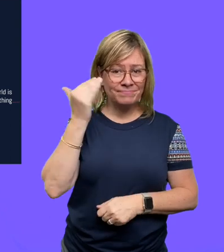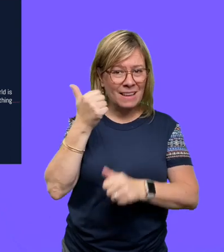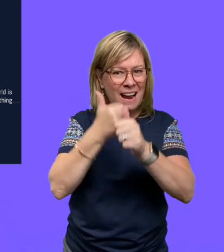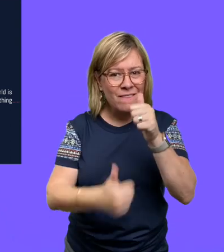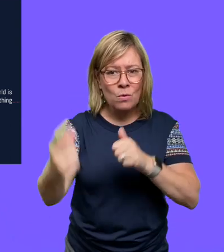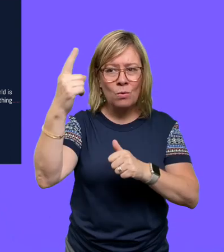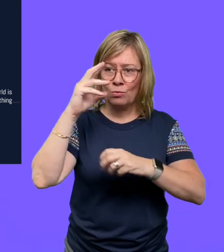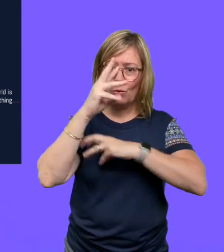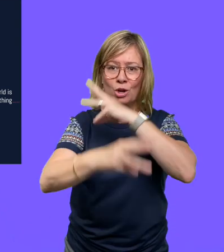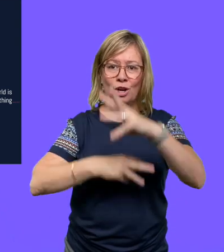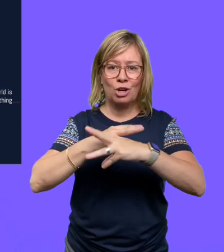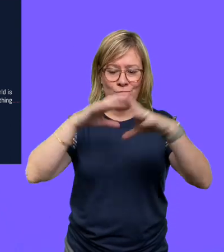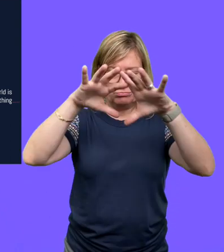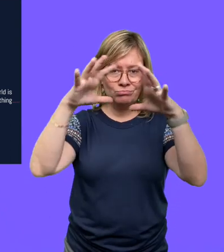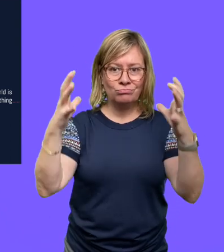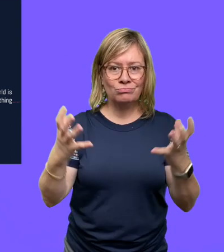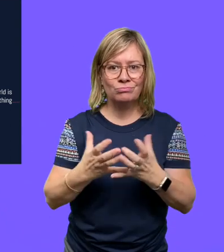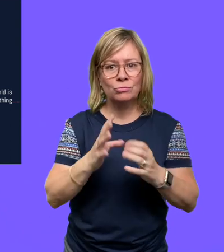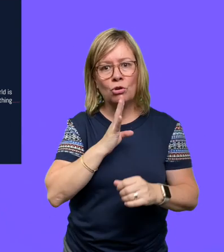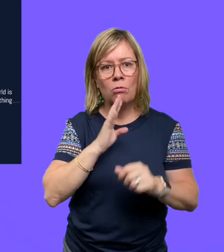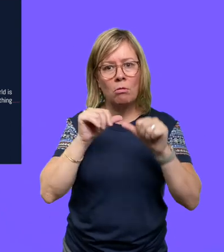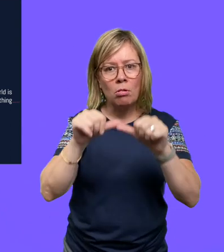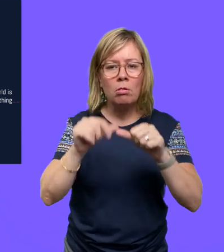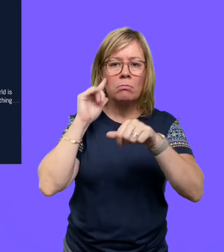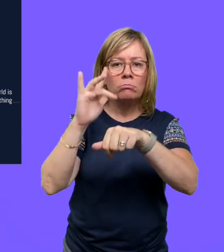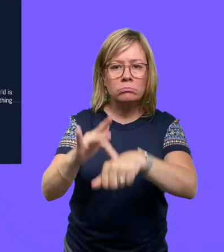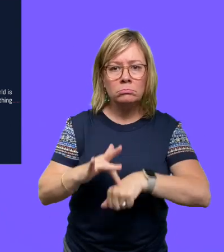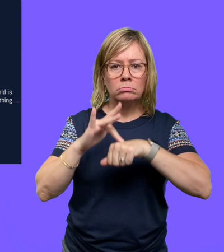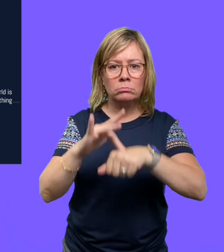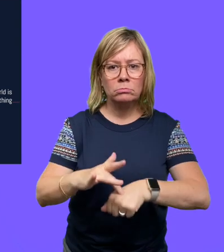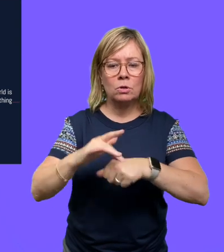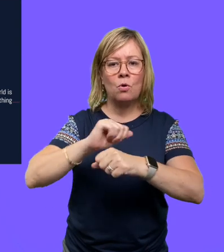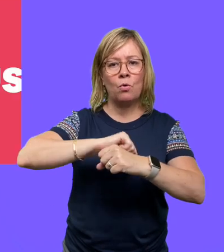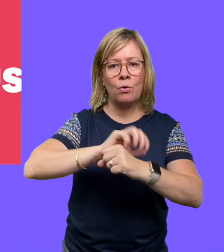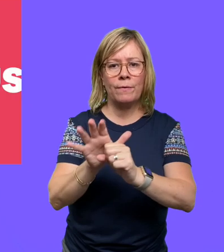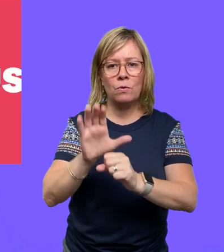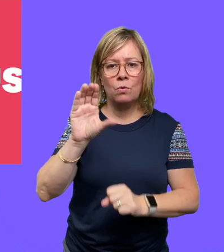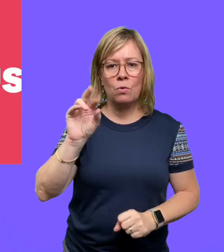Seems like everyone in the entire world is thinking about one thing: